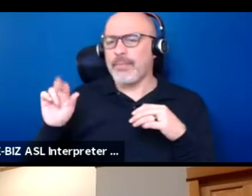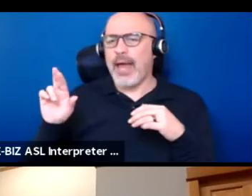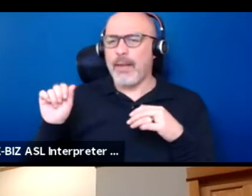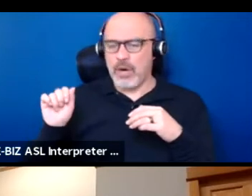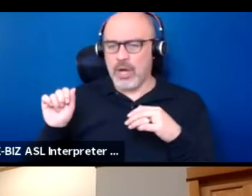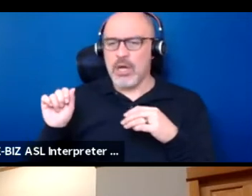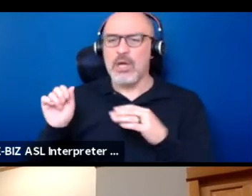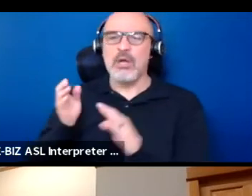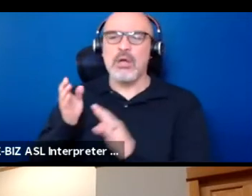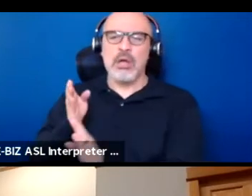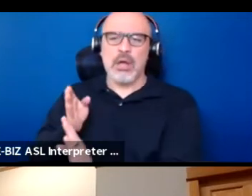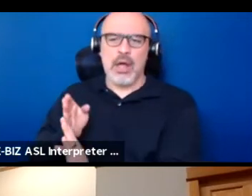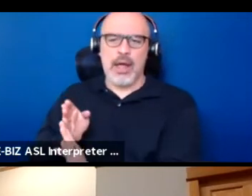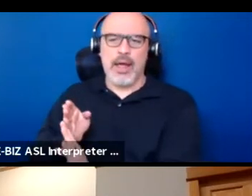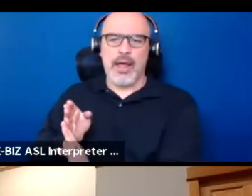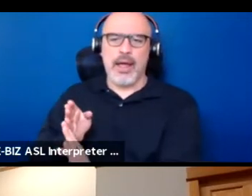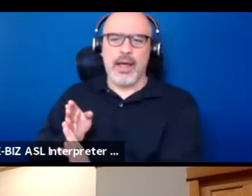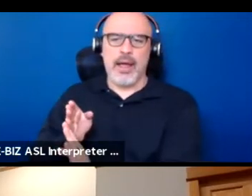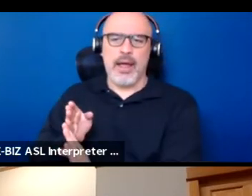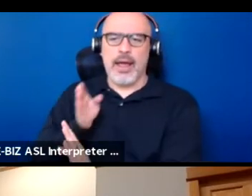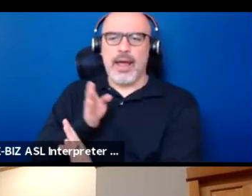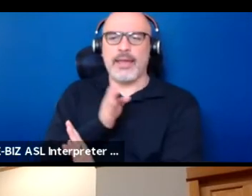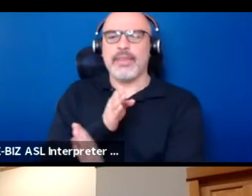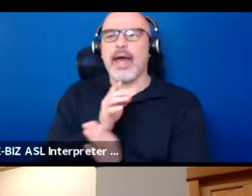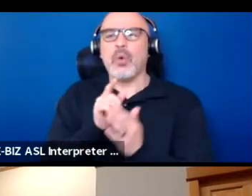we'll work our way towards what do we see.